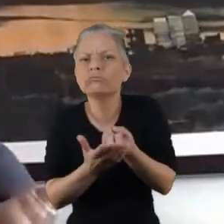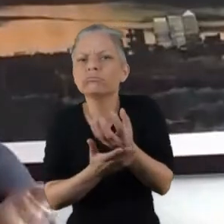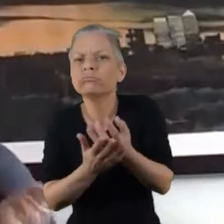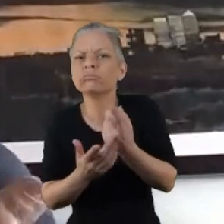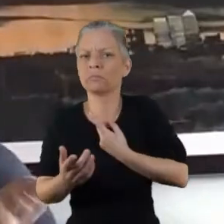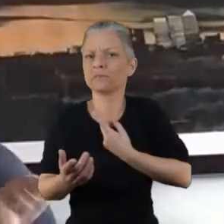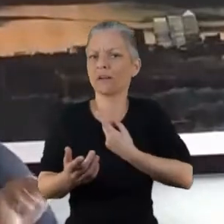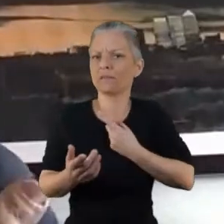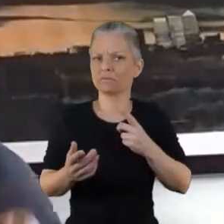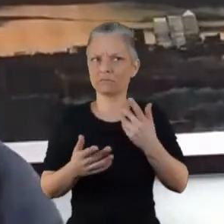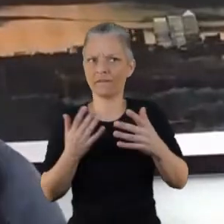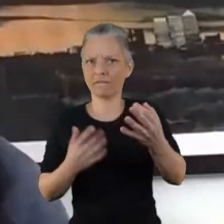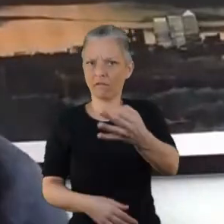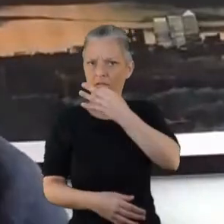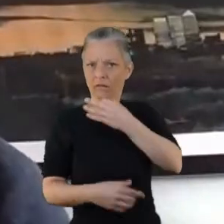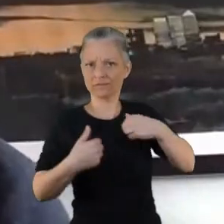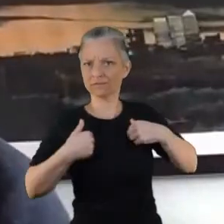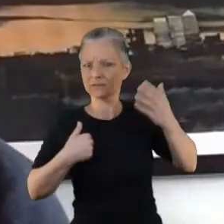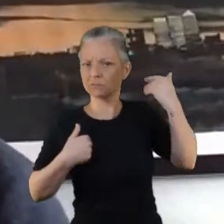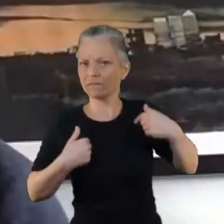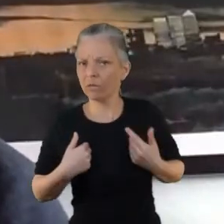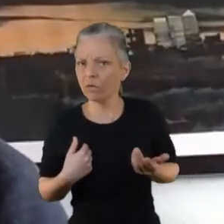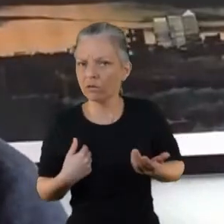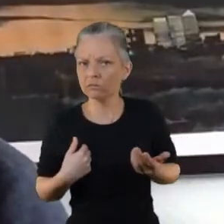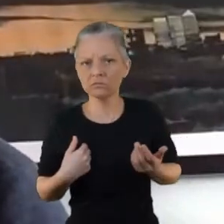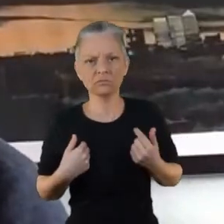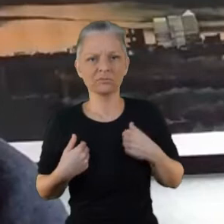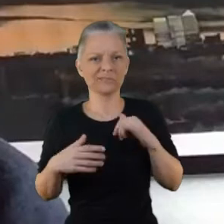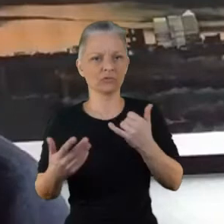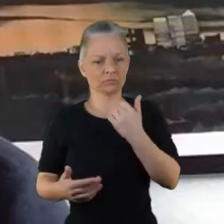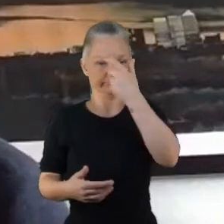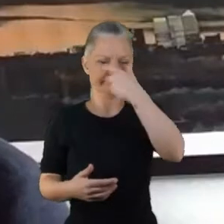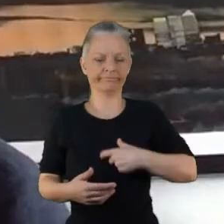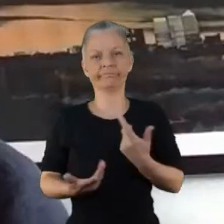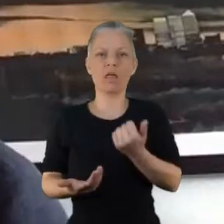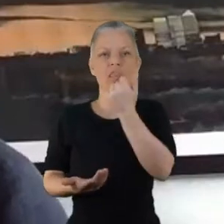health facility in Lanarkshire and I was quite keen to see what your ideas were and what